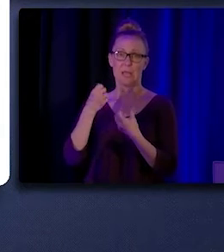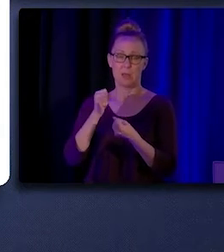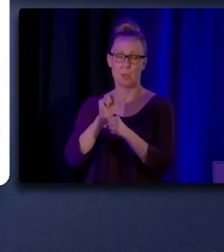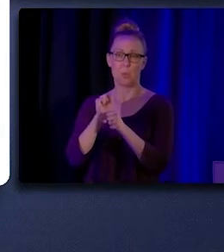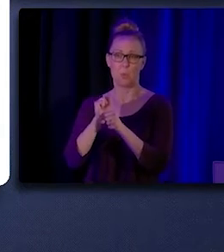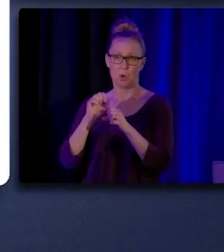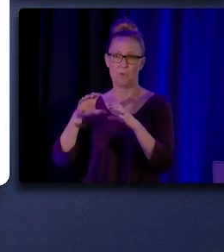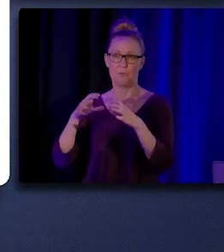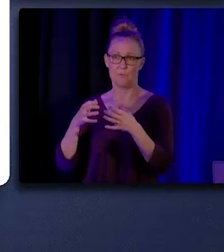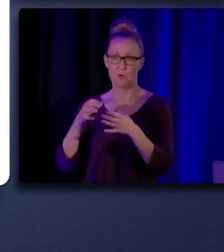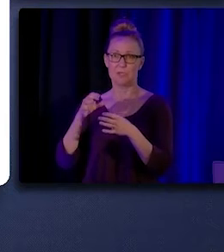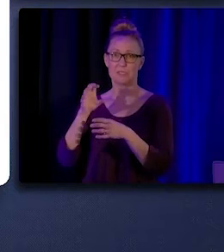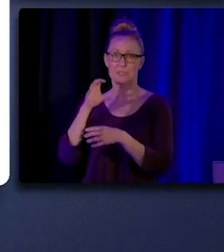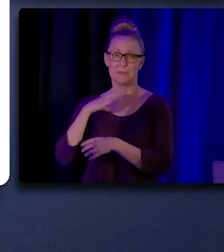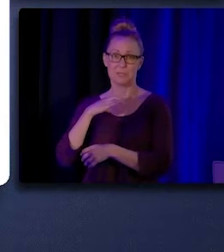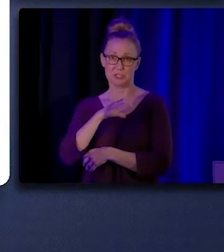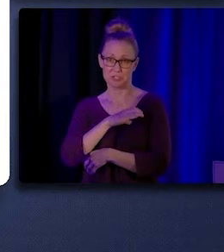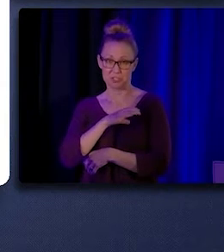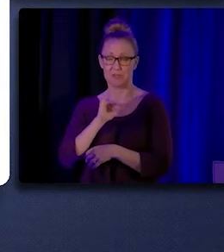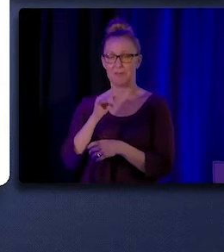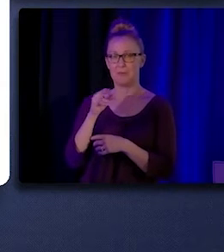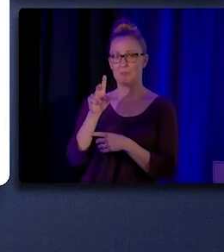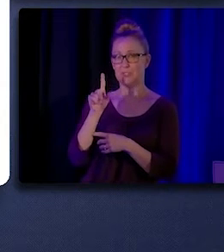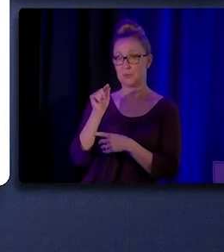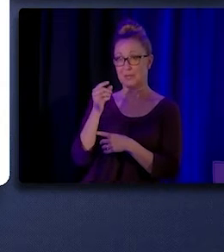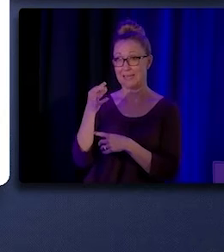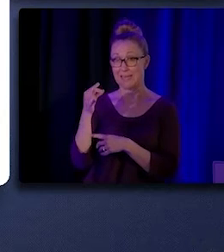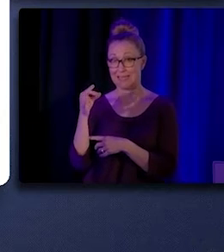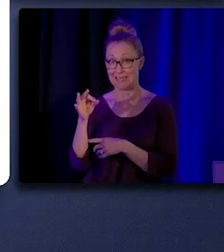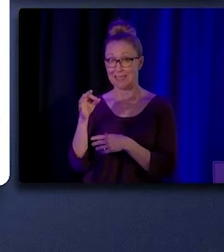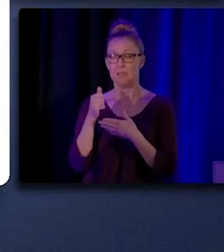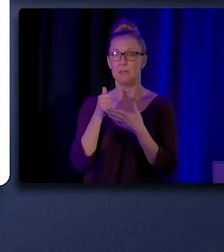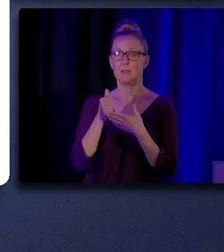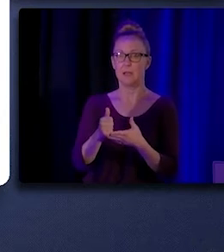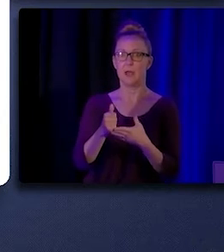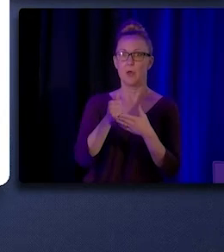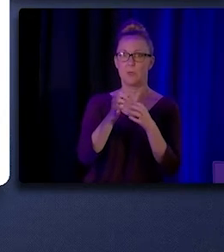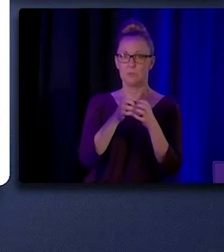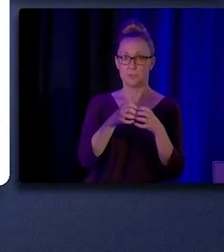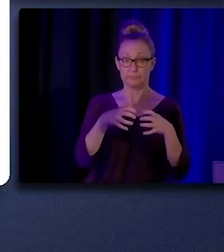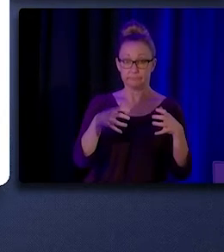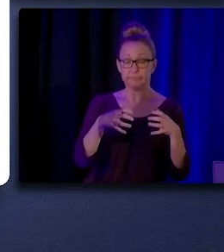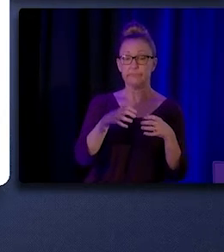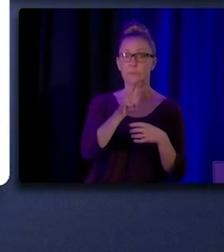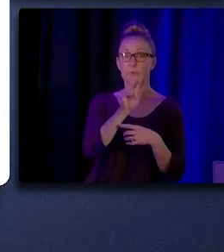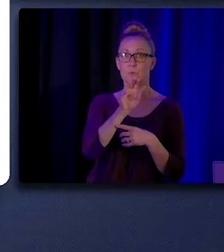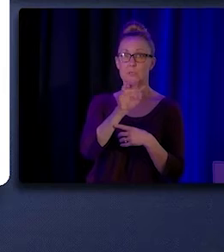which recommended scaling the engagement of community health workers, Promotores and peer providers